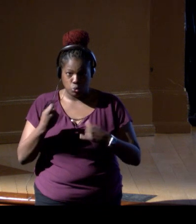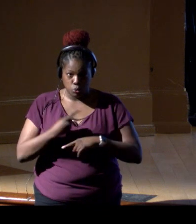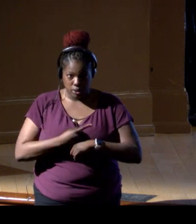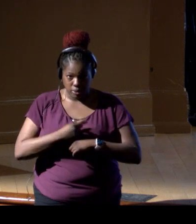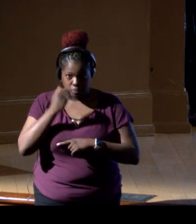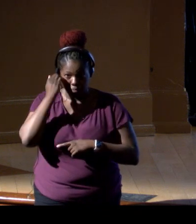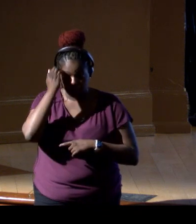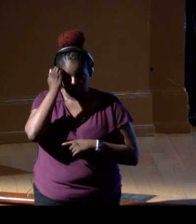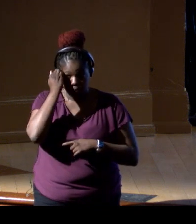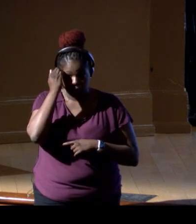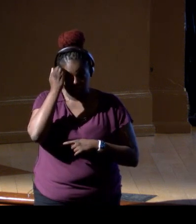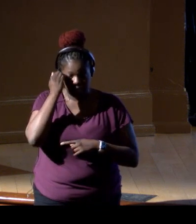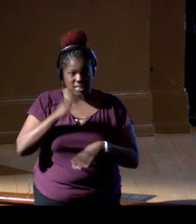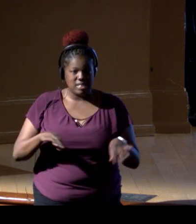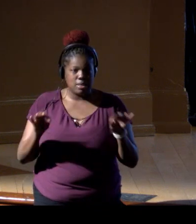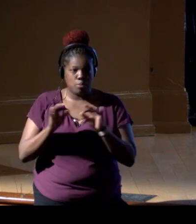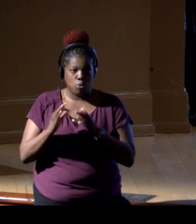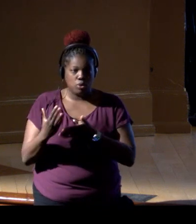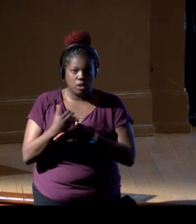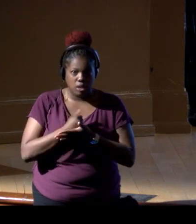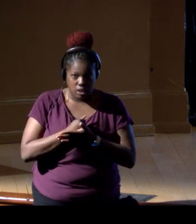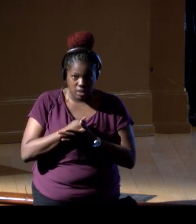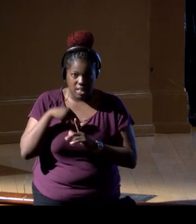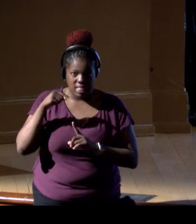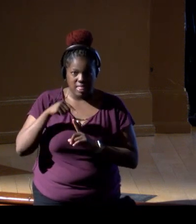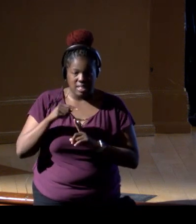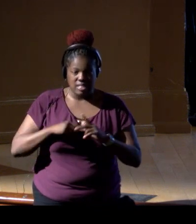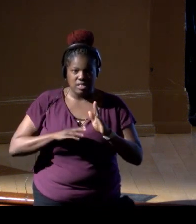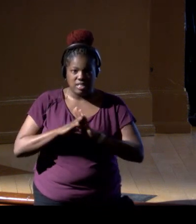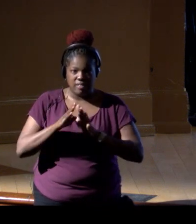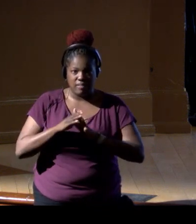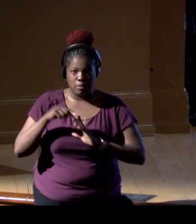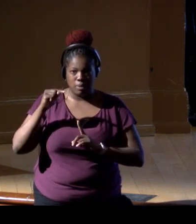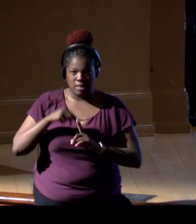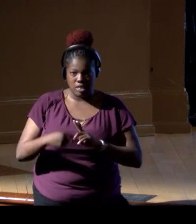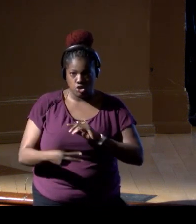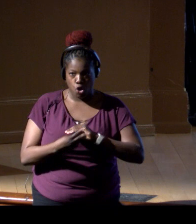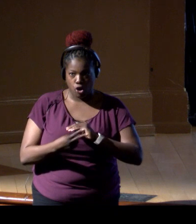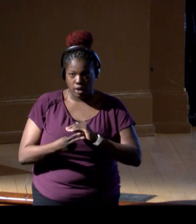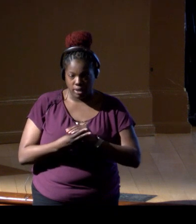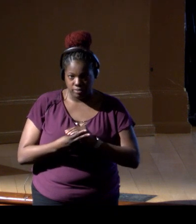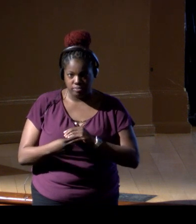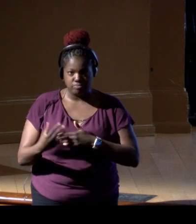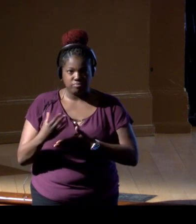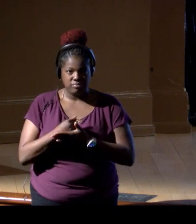is as important as collecting this, building this archive, this collection, this physical collection